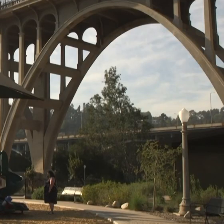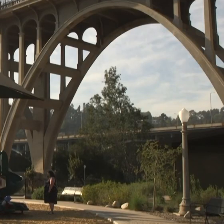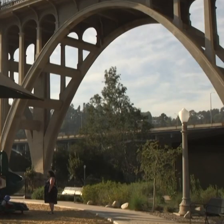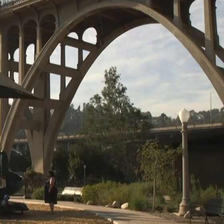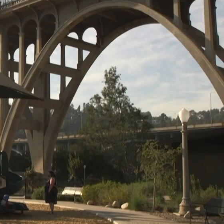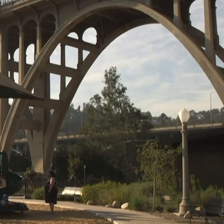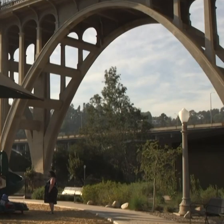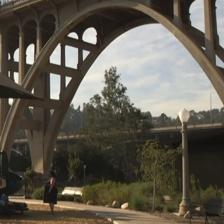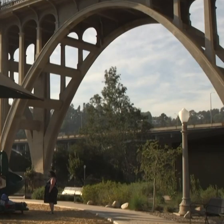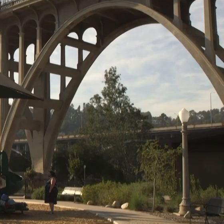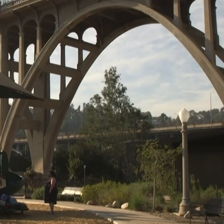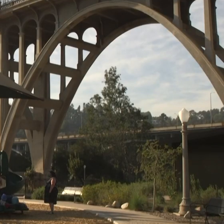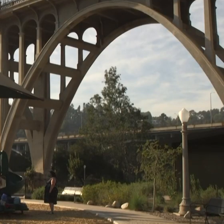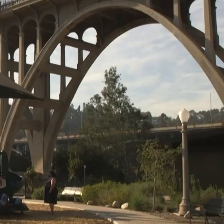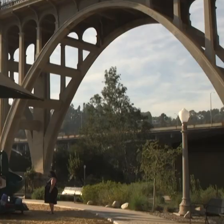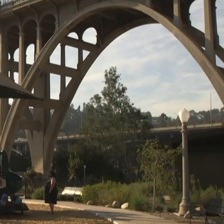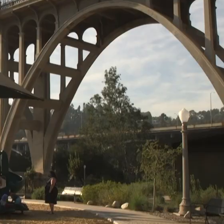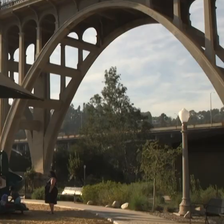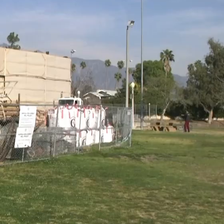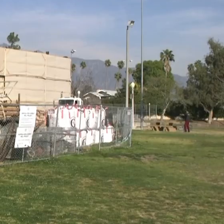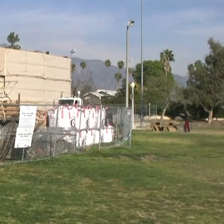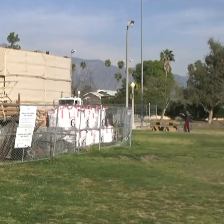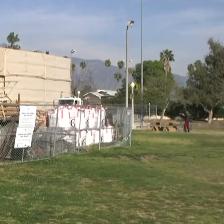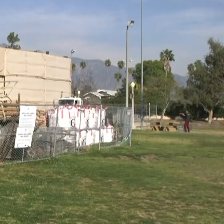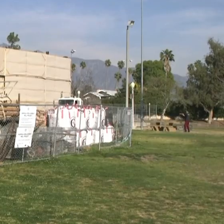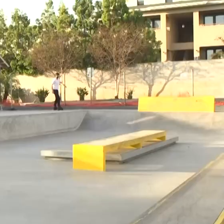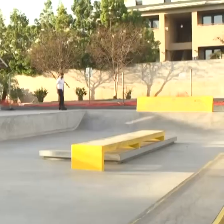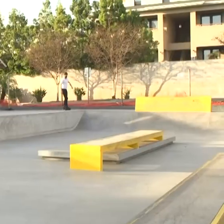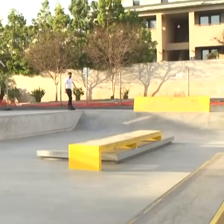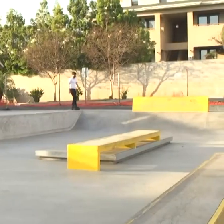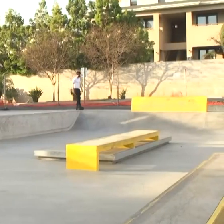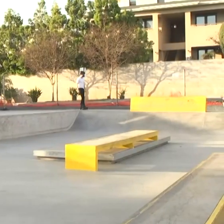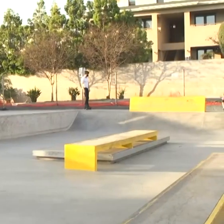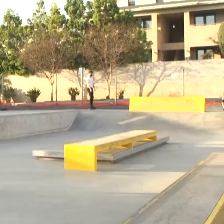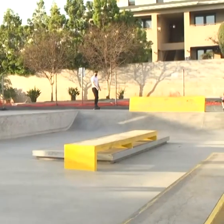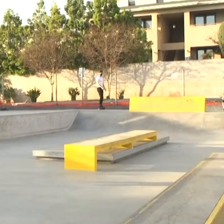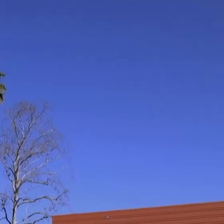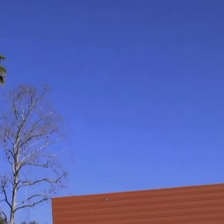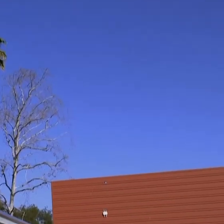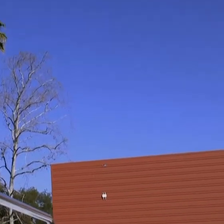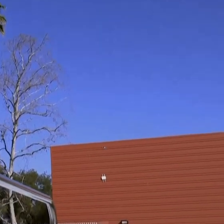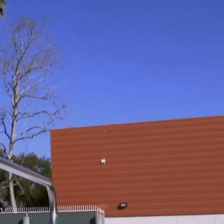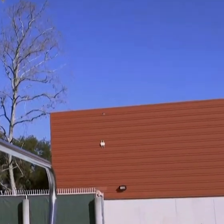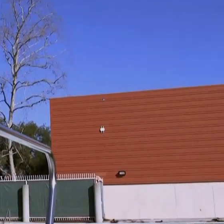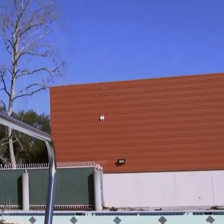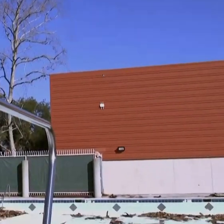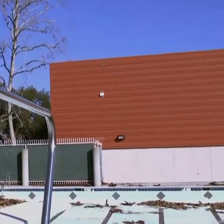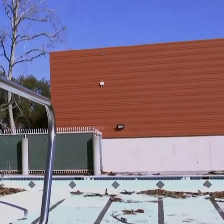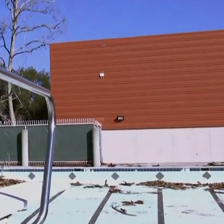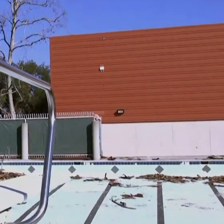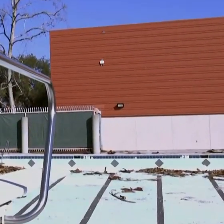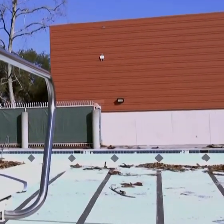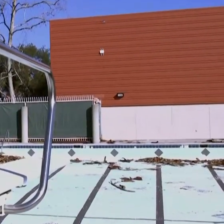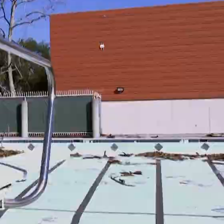green spaces improvement projects are occurring at villa park low picturesque